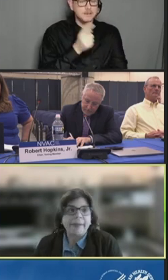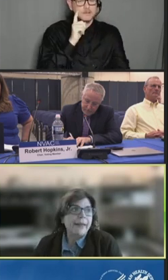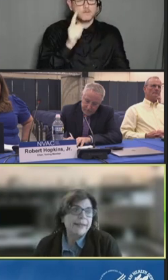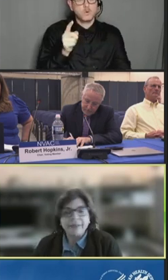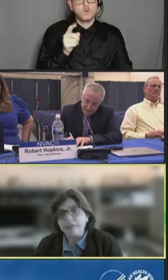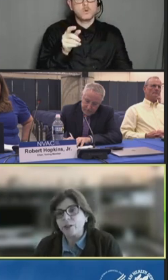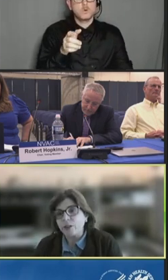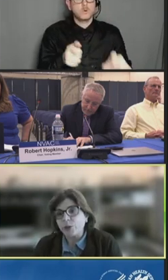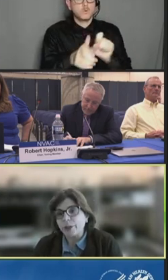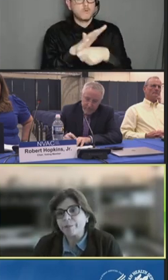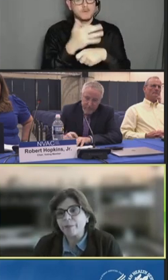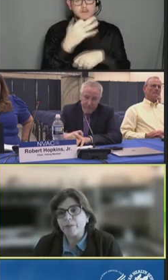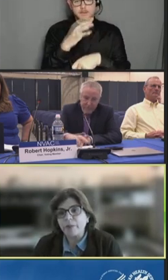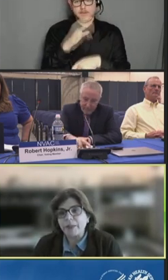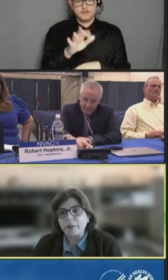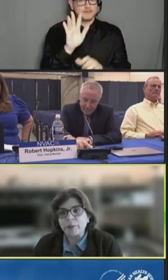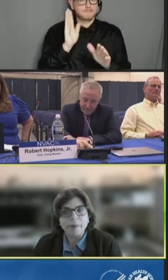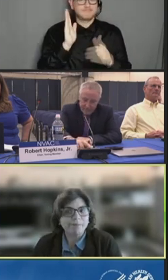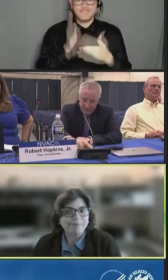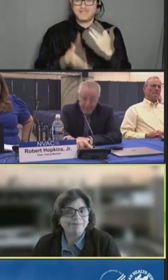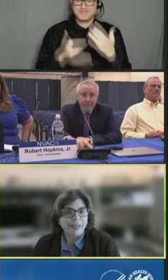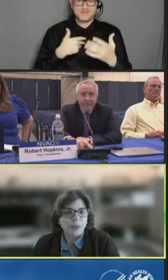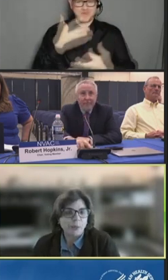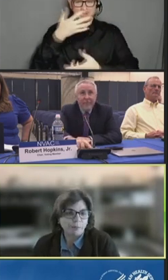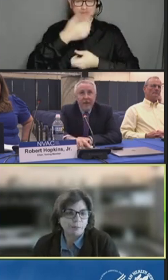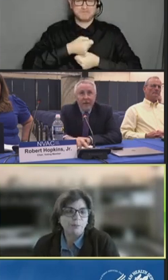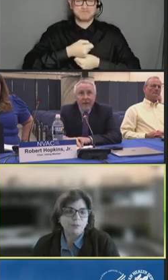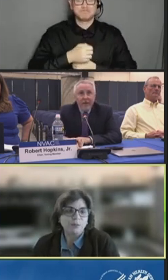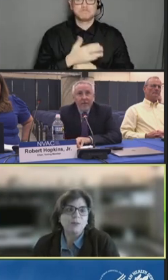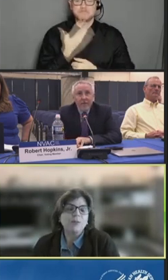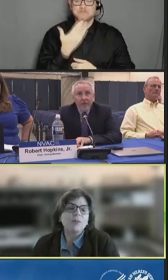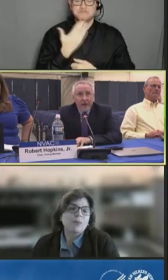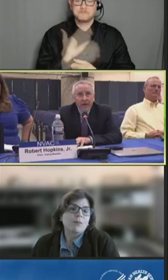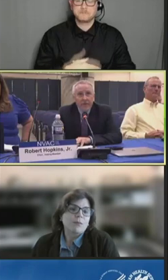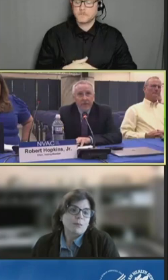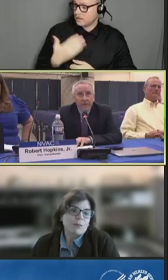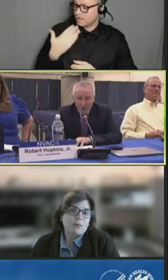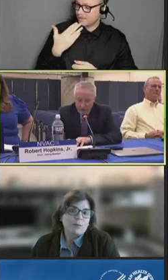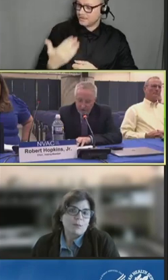And that's the conclusion of my summary. Thank you. Robert Hopkins, Jr.: Thank you very much.